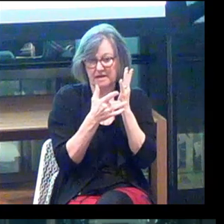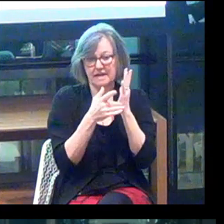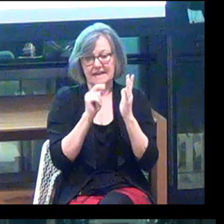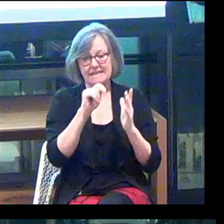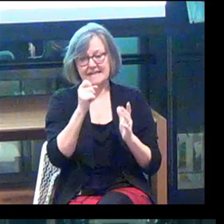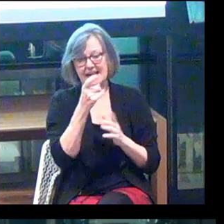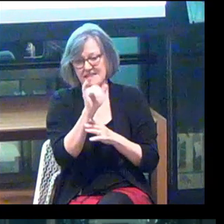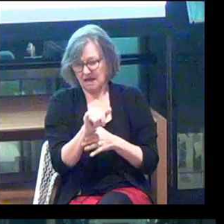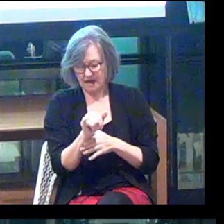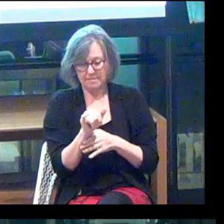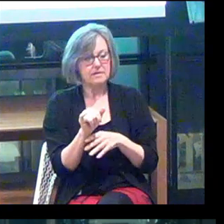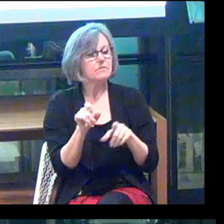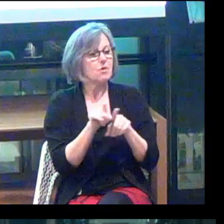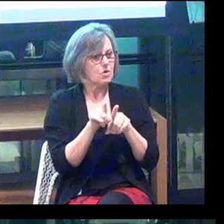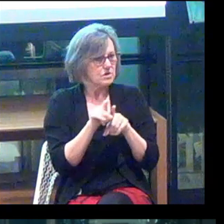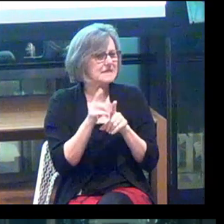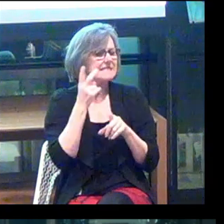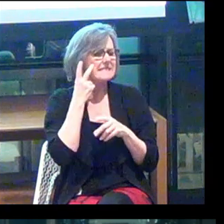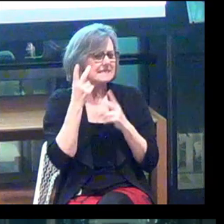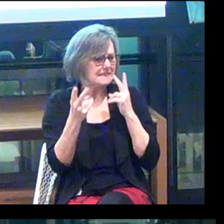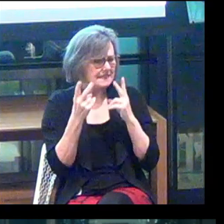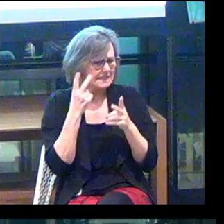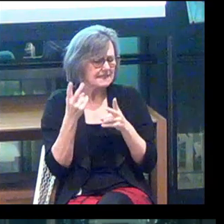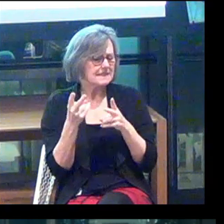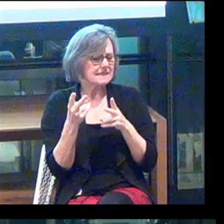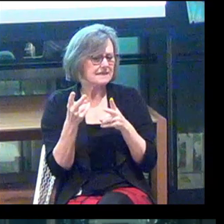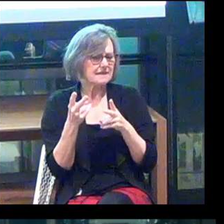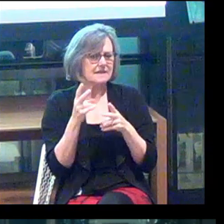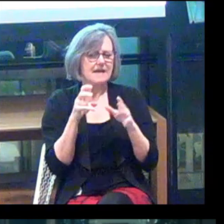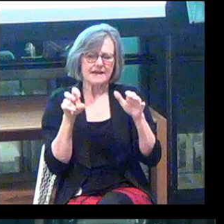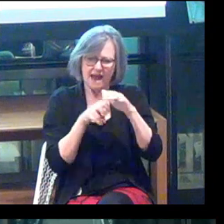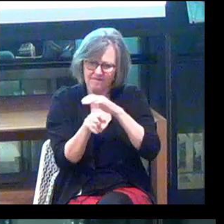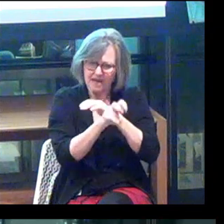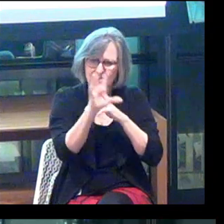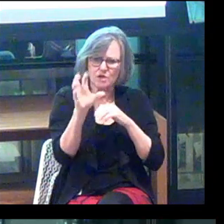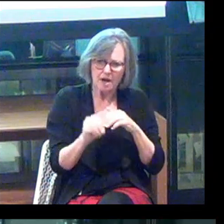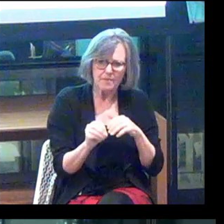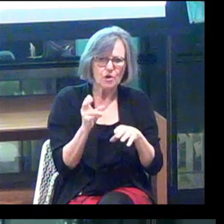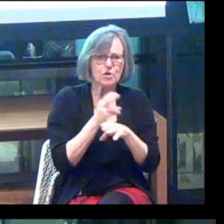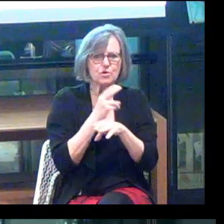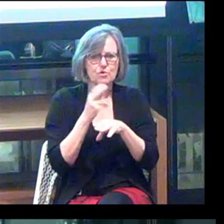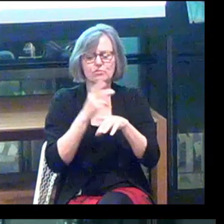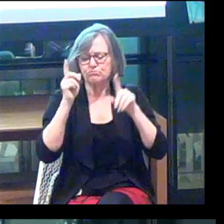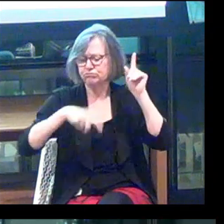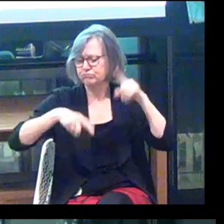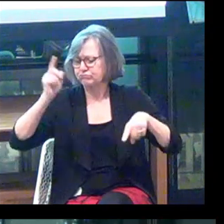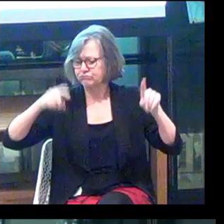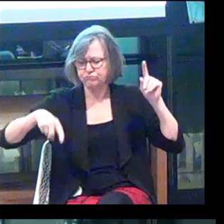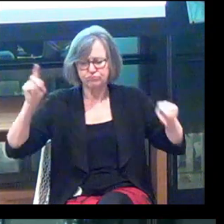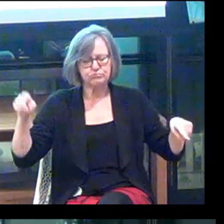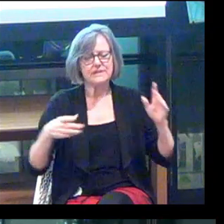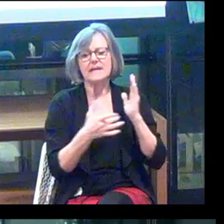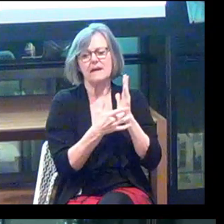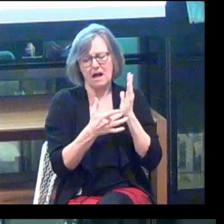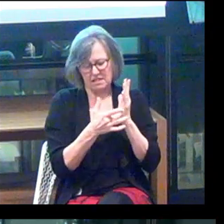So now we can also see that navigation companies are using a wide variety of technologies,